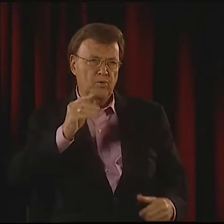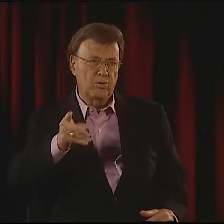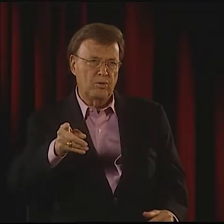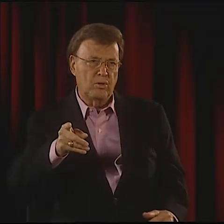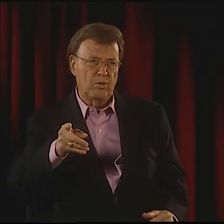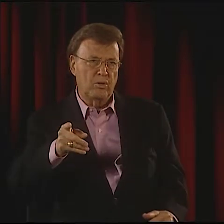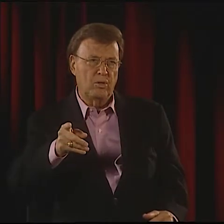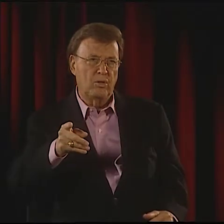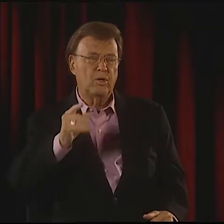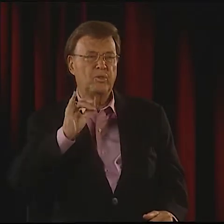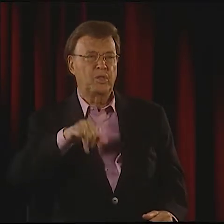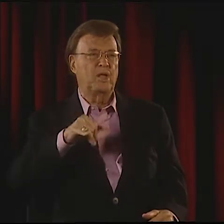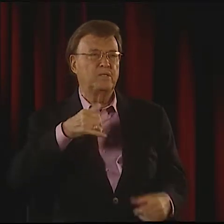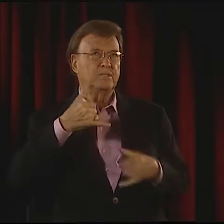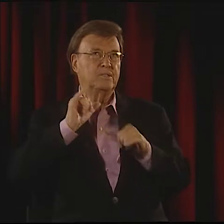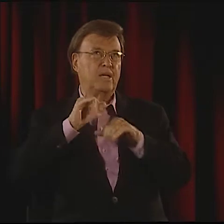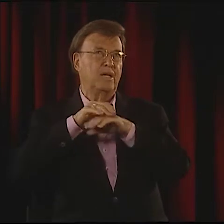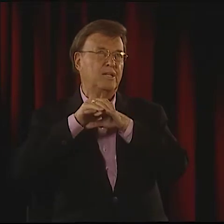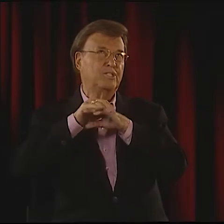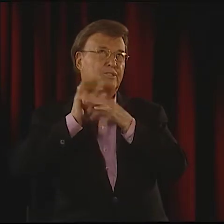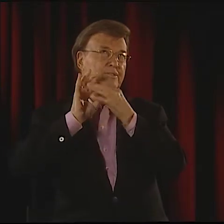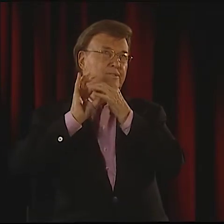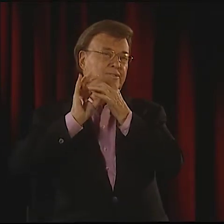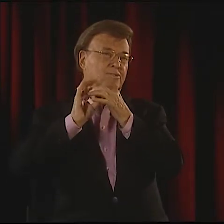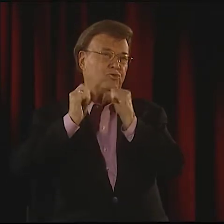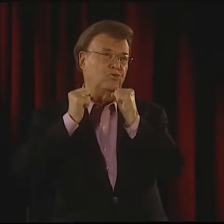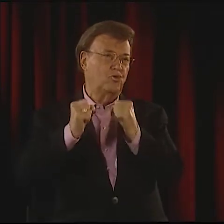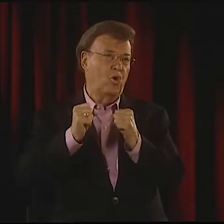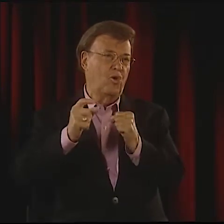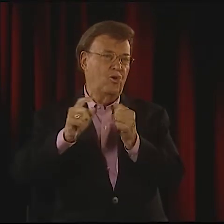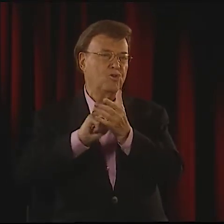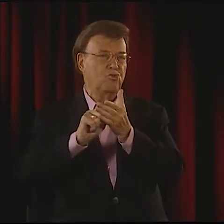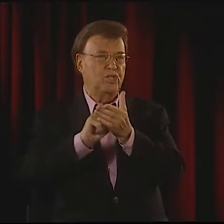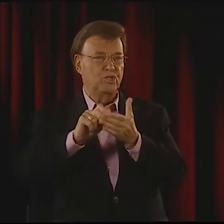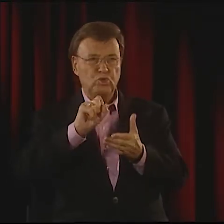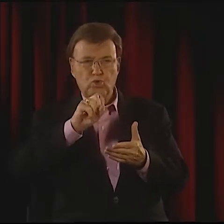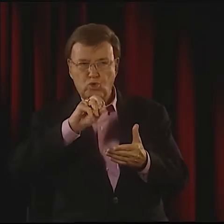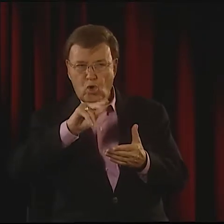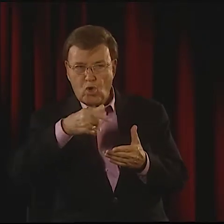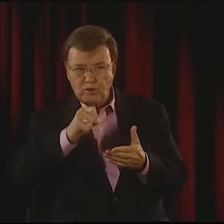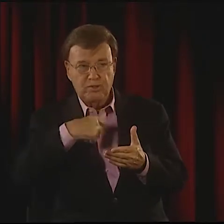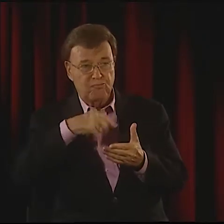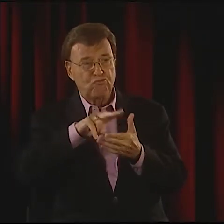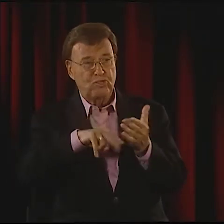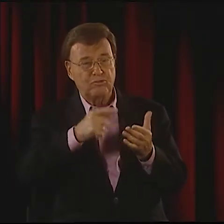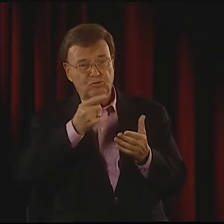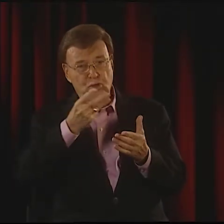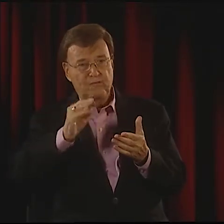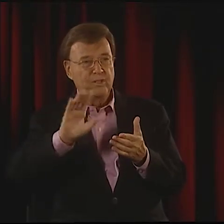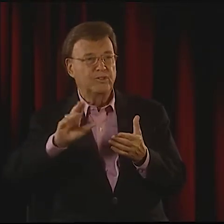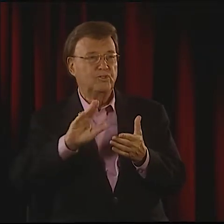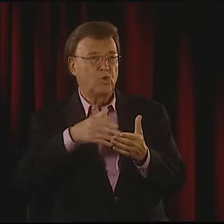YES. IT'S INTERESTING, THIS EAR-MUSIC KIND OF THING, BUT HE DOES NOT HEAR, OF COURSE.